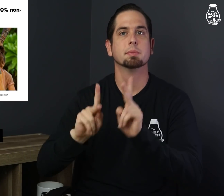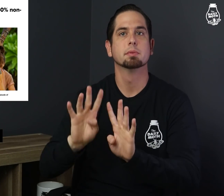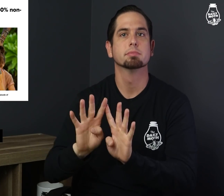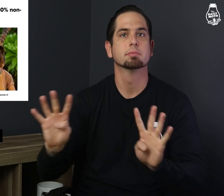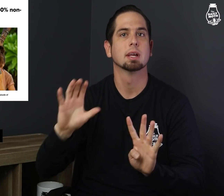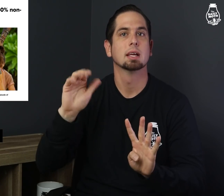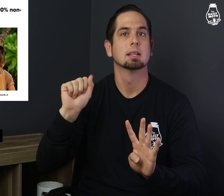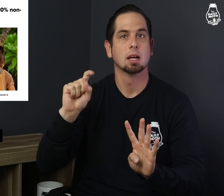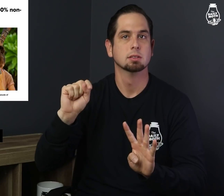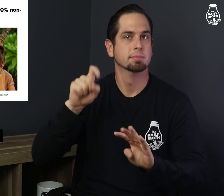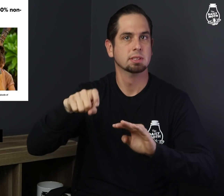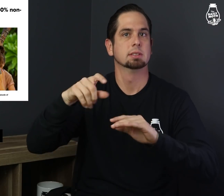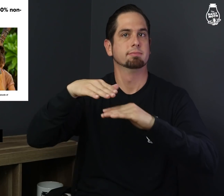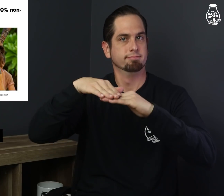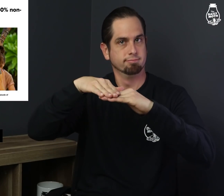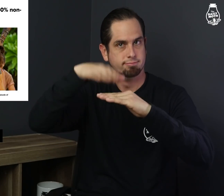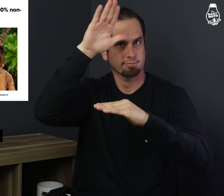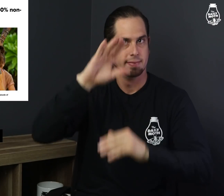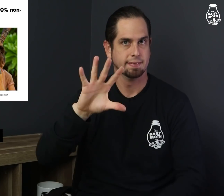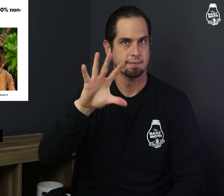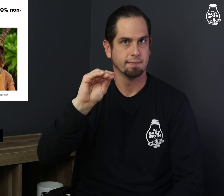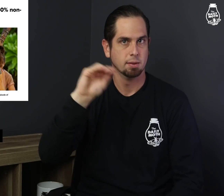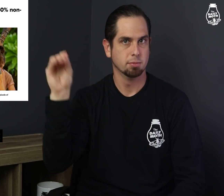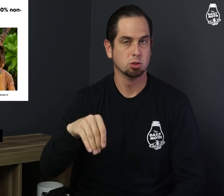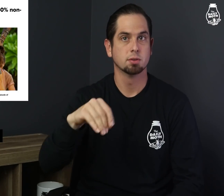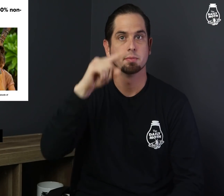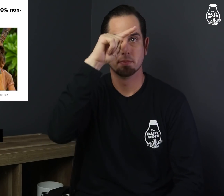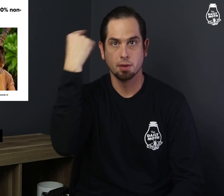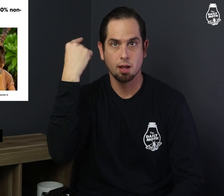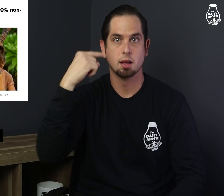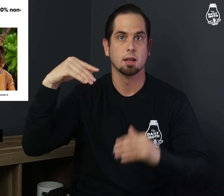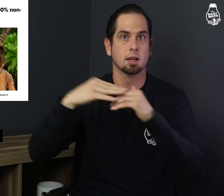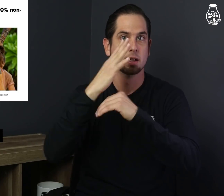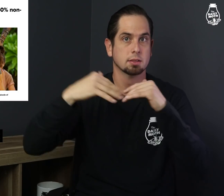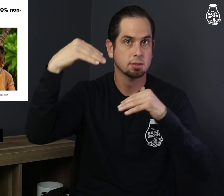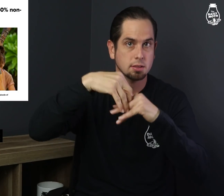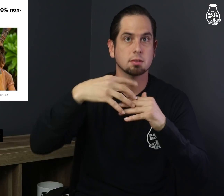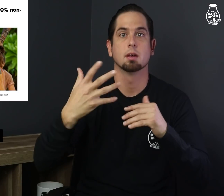have a cast that is 50% Black, Indigenous,